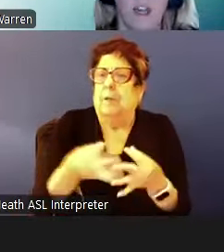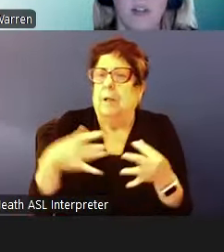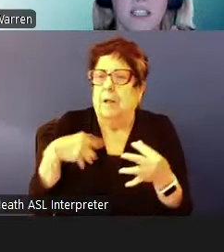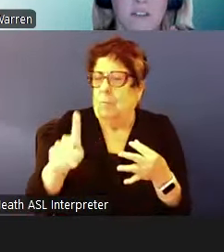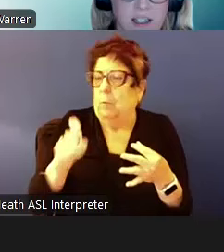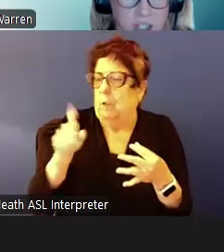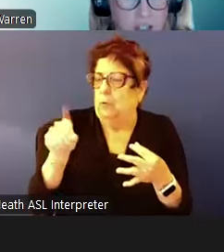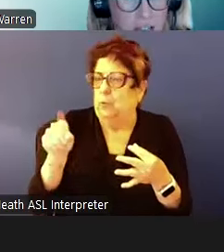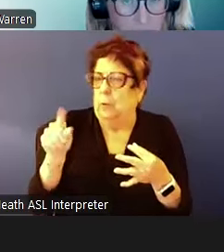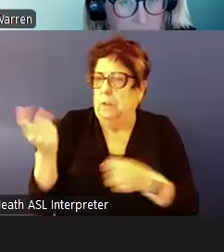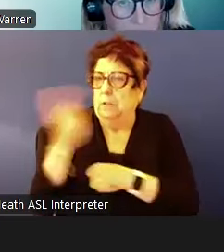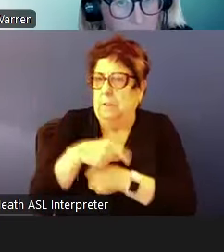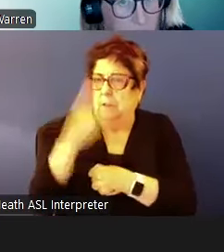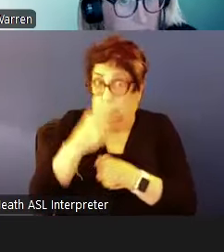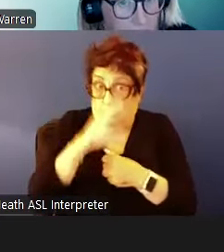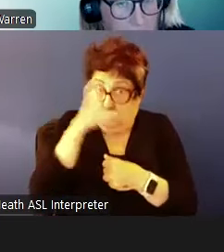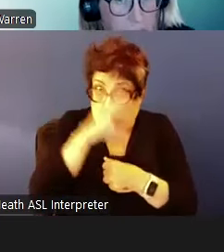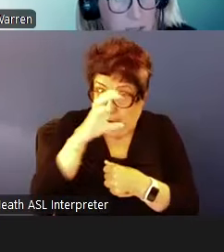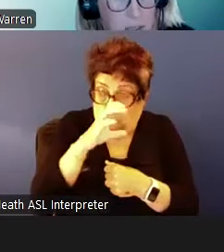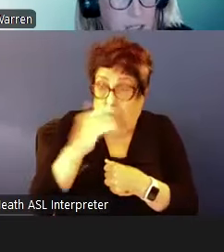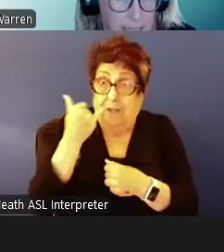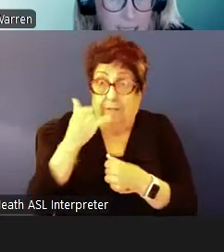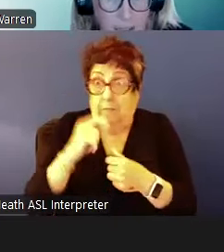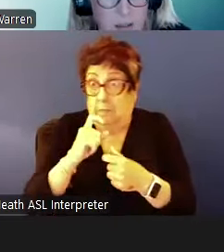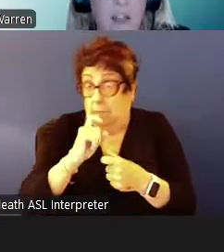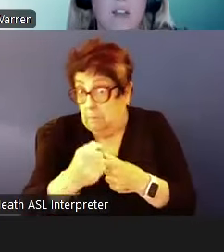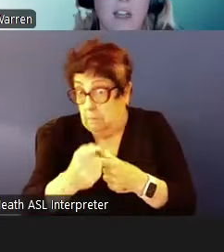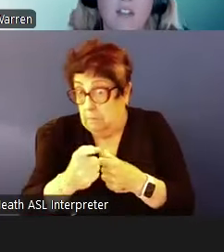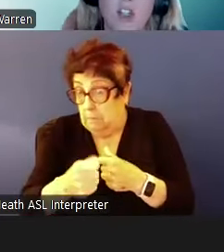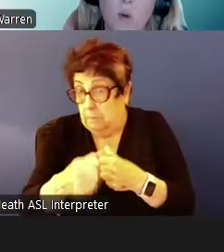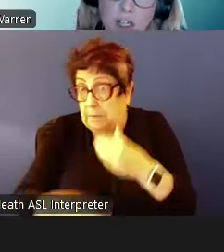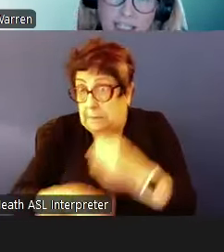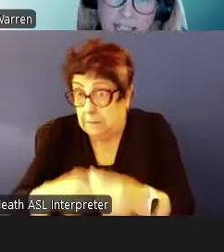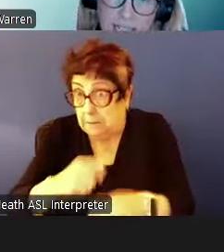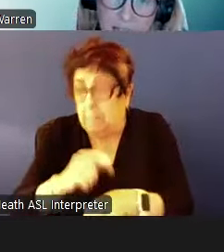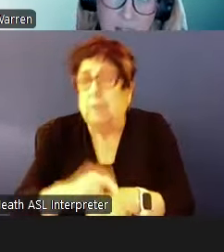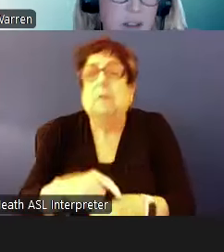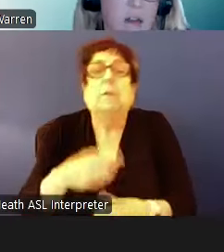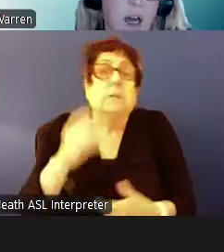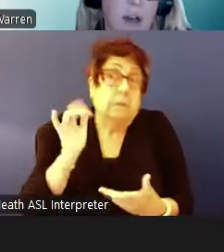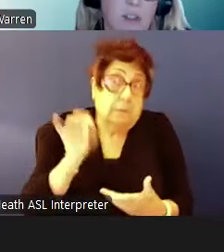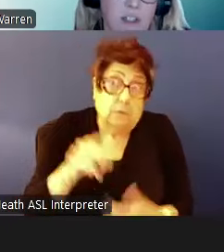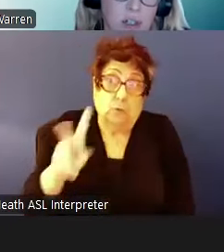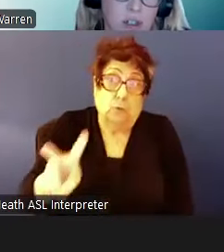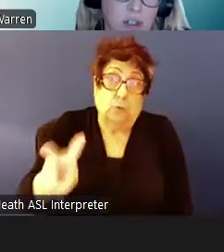they receive an extension they have an additional guarantee of 90 days. That is 210 days to search,